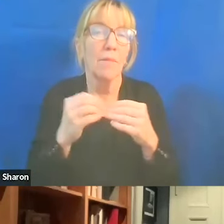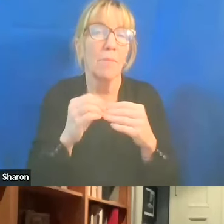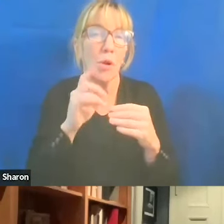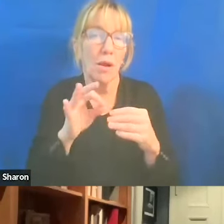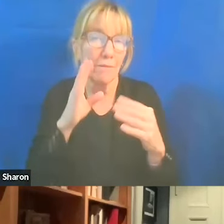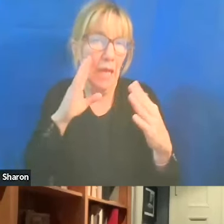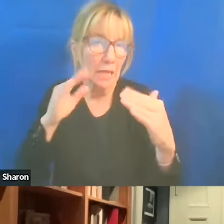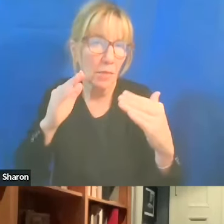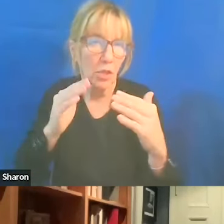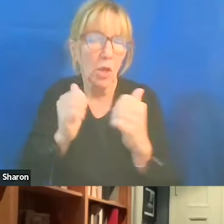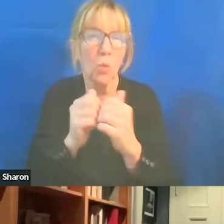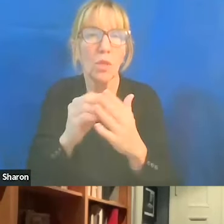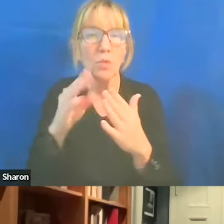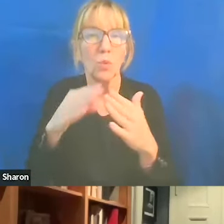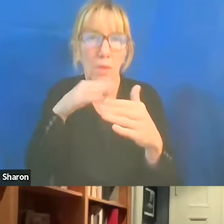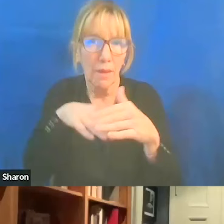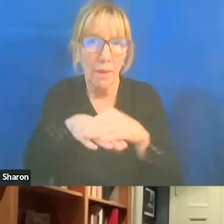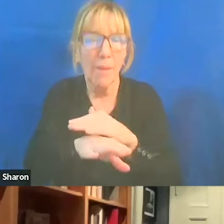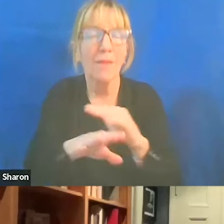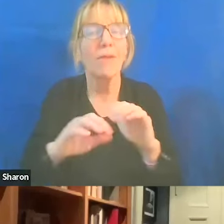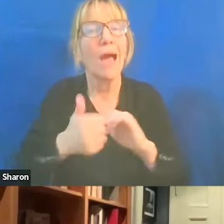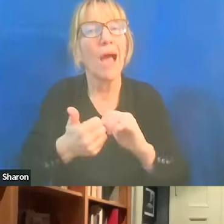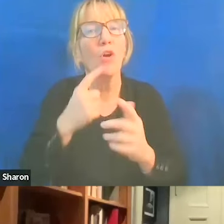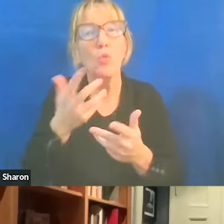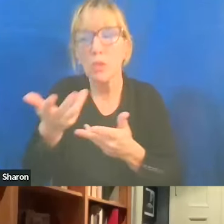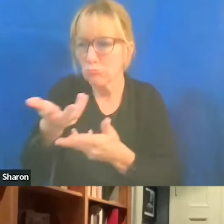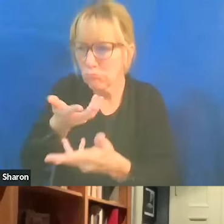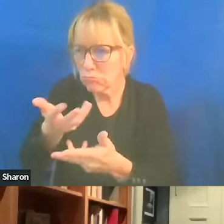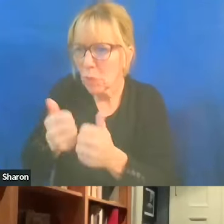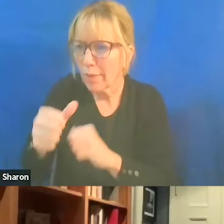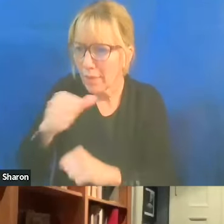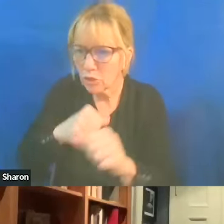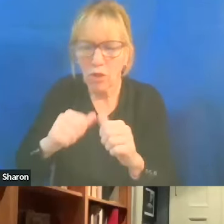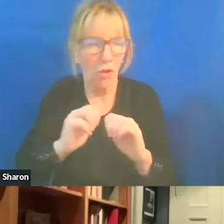when students come in of, how do you treat each other? How do you understand?